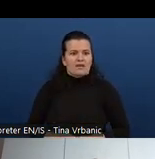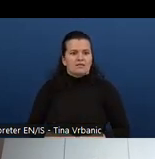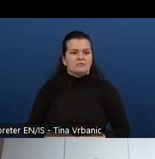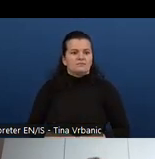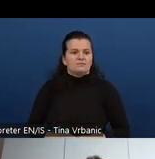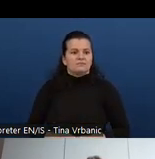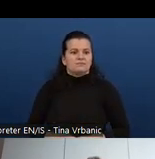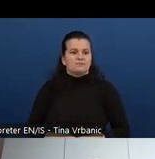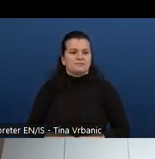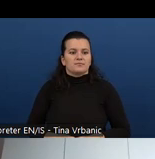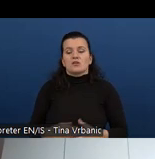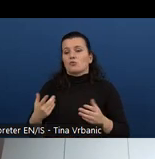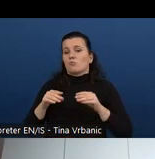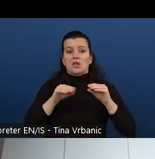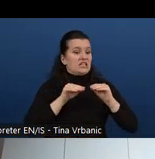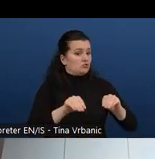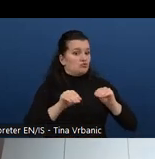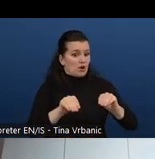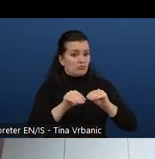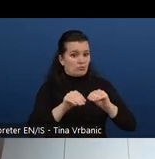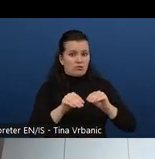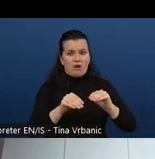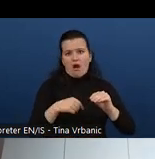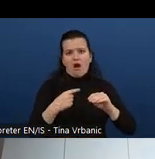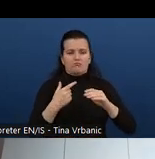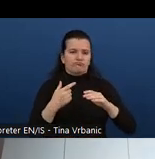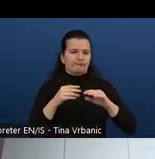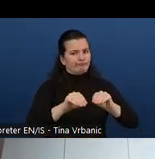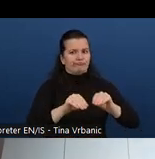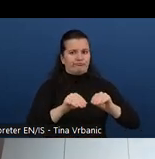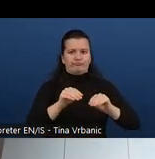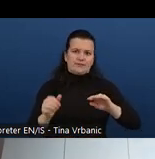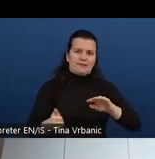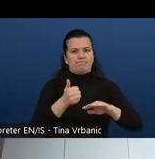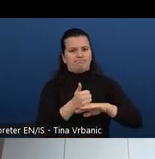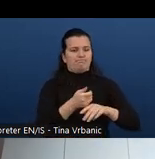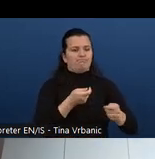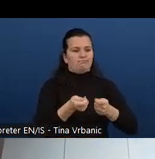that accessibility needs to be disseminated in to different team roles, that each of them